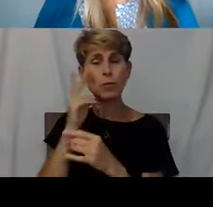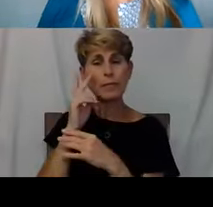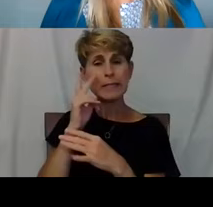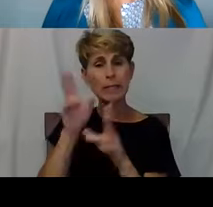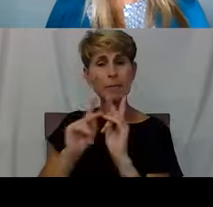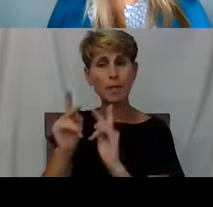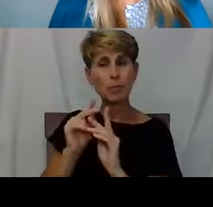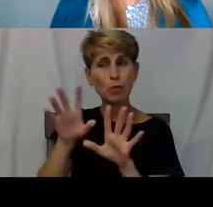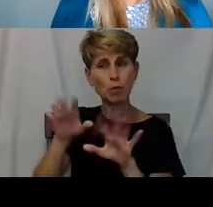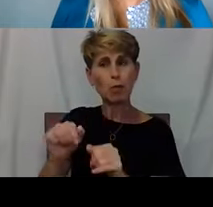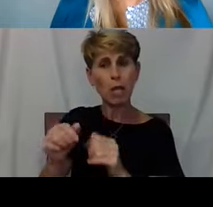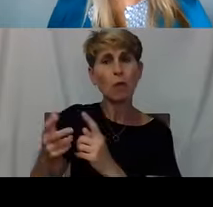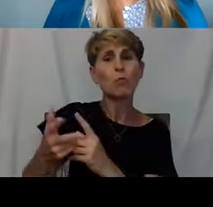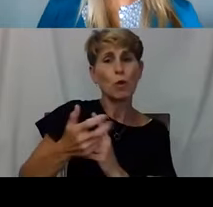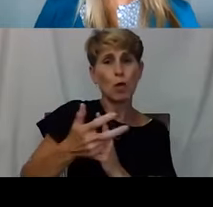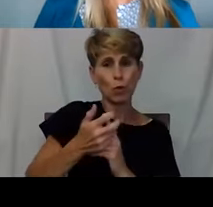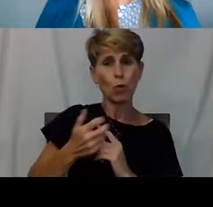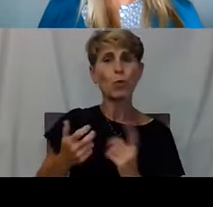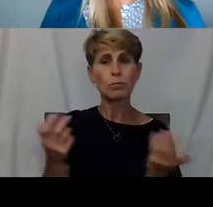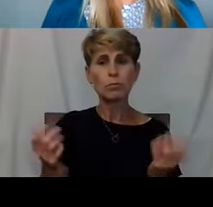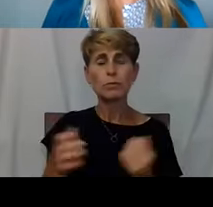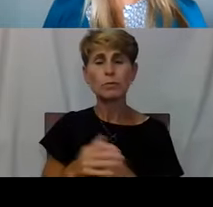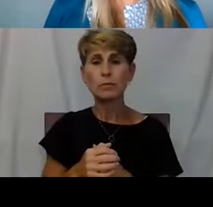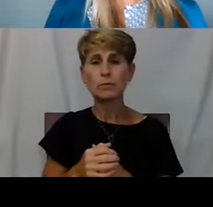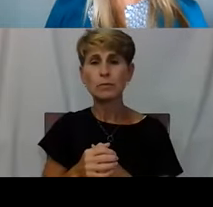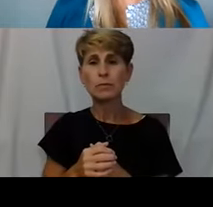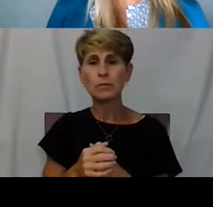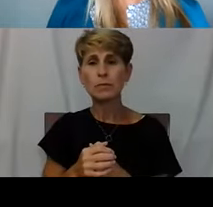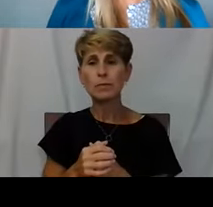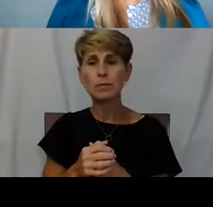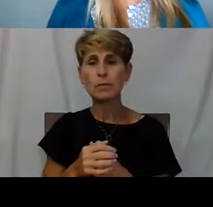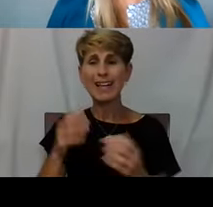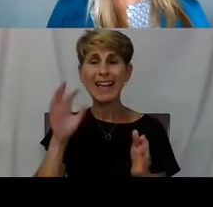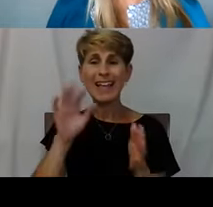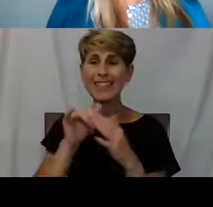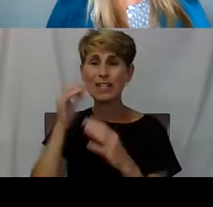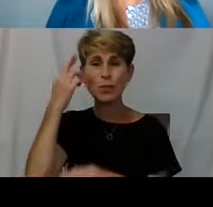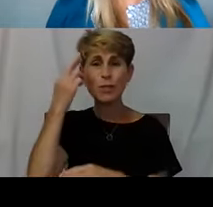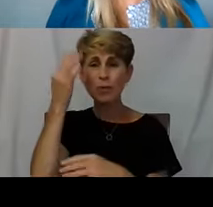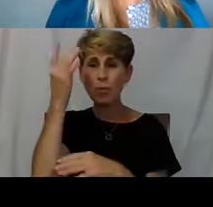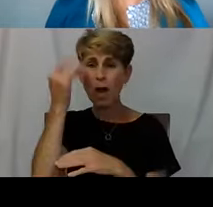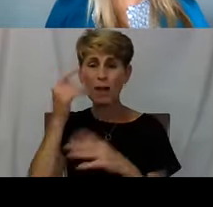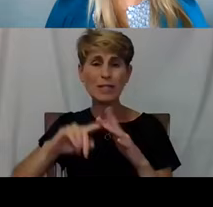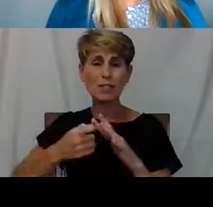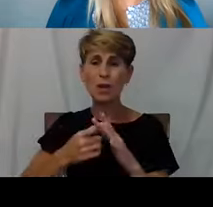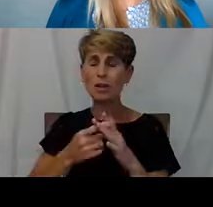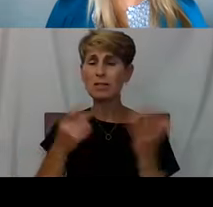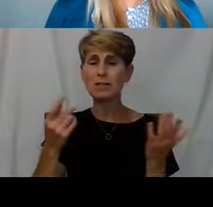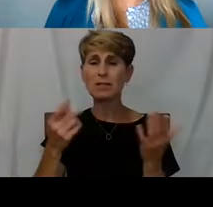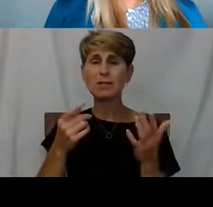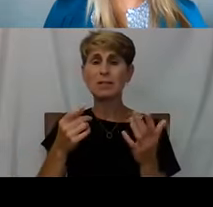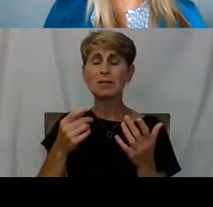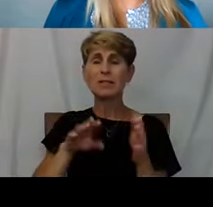But the other thing is and it's the reason why we started the workforce development curriculum in LA